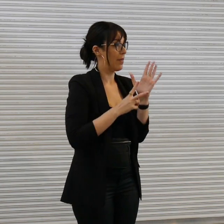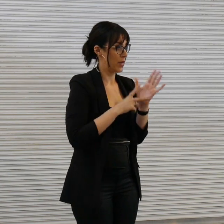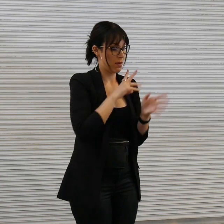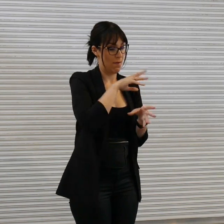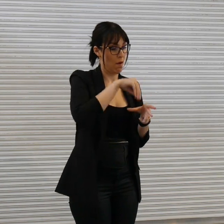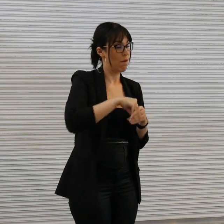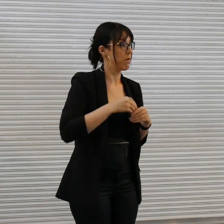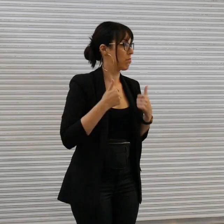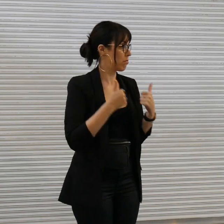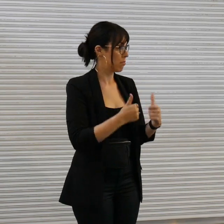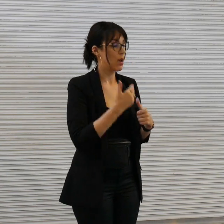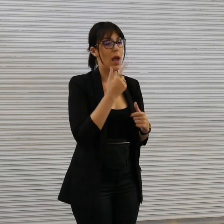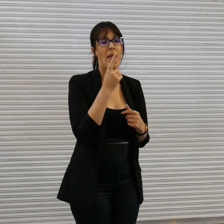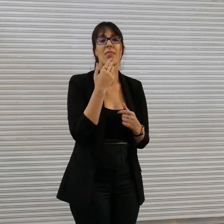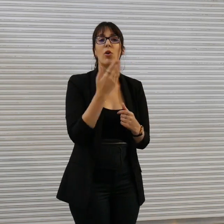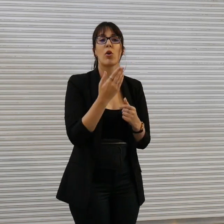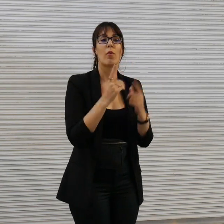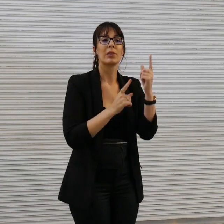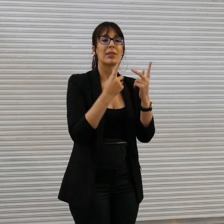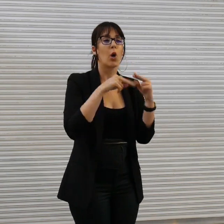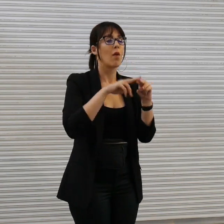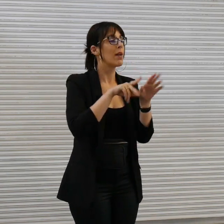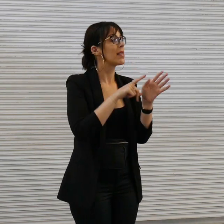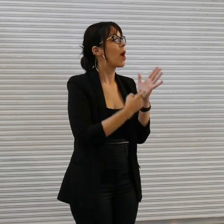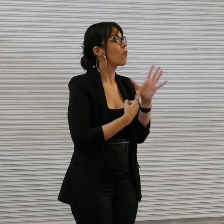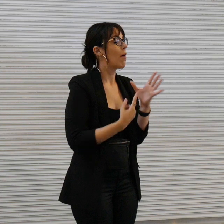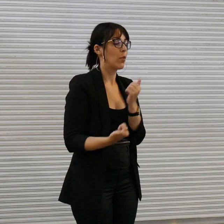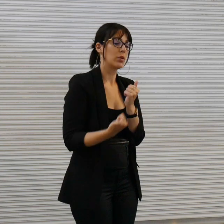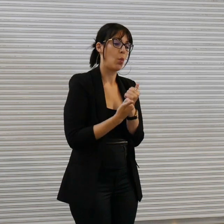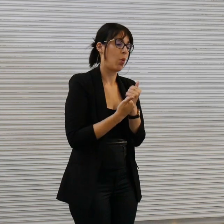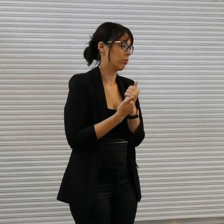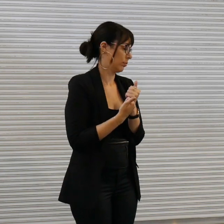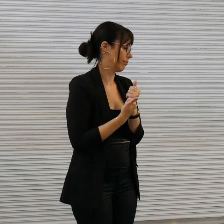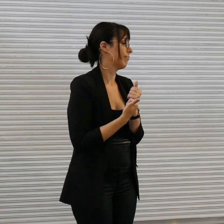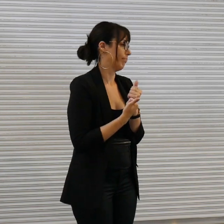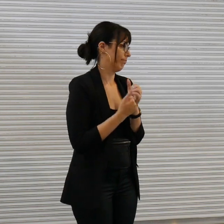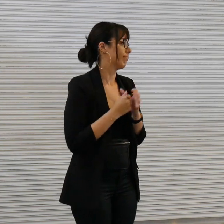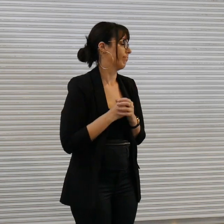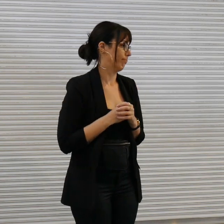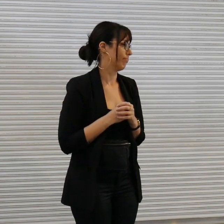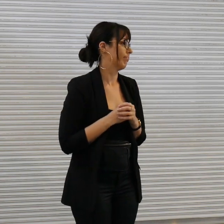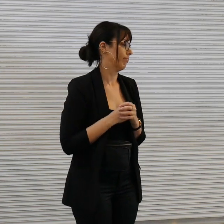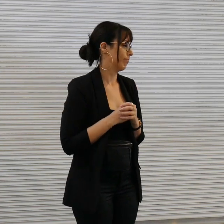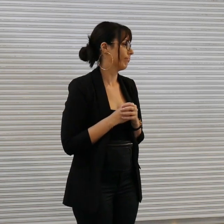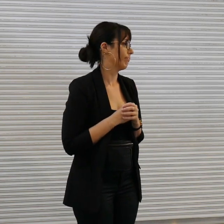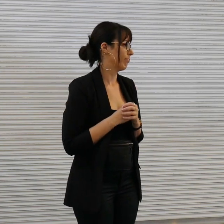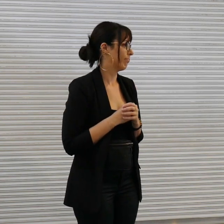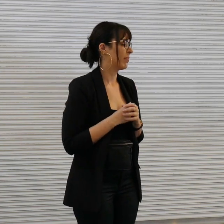to the City of Yarra for for their support um particularly in terms of um uh grants funding